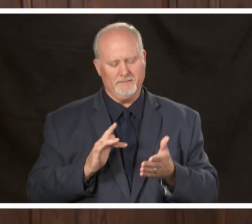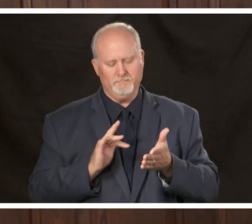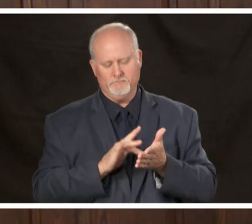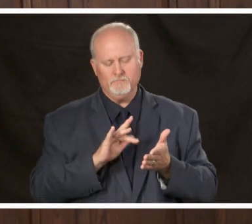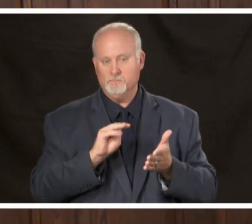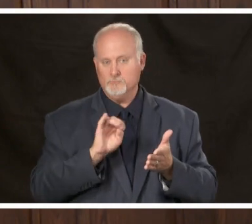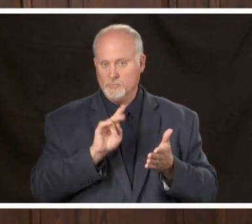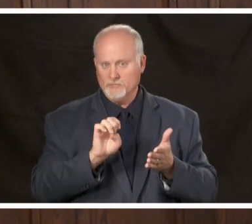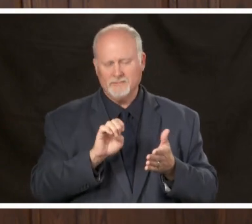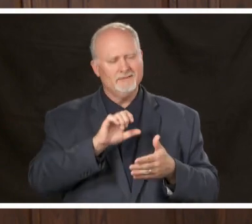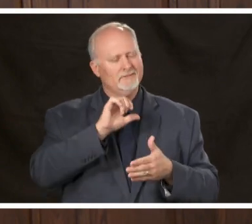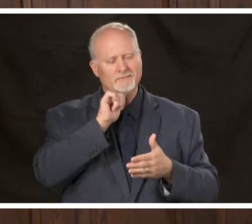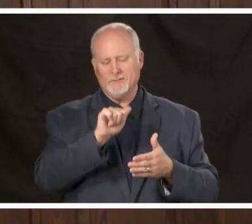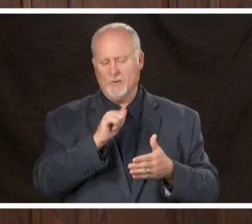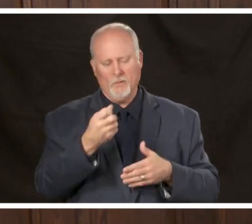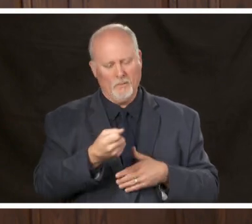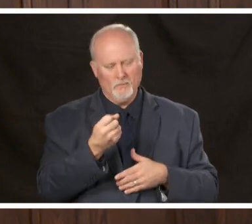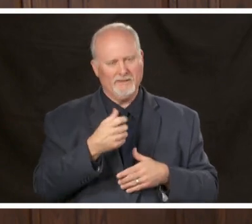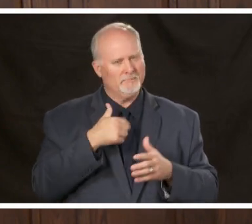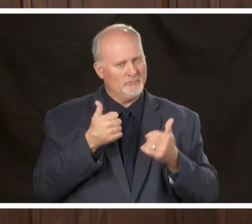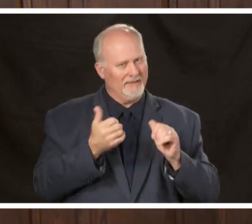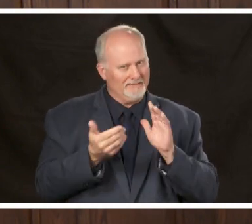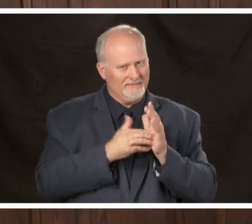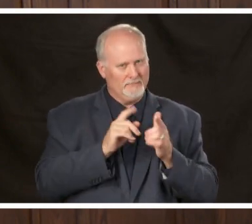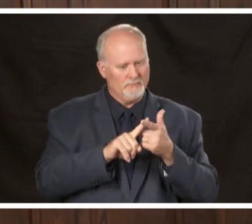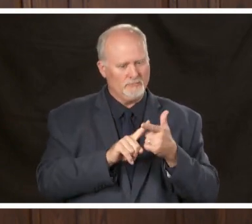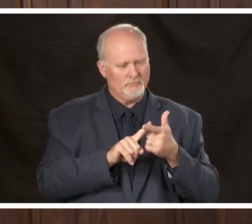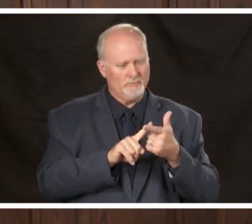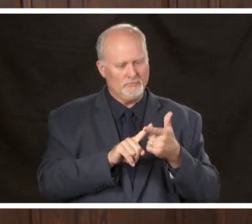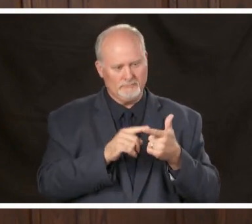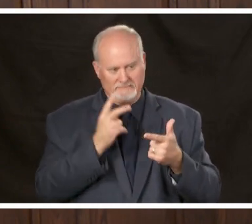not place it on hold I will try one more time to unmute and see if we can get